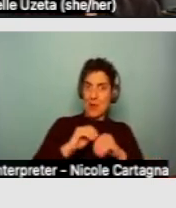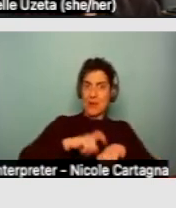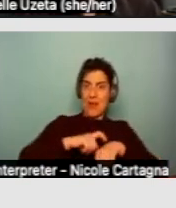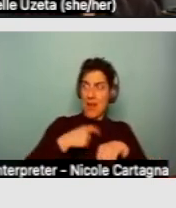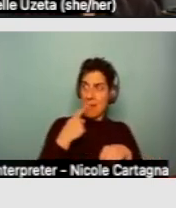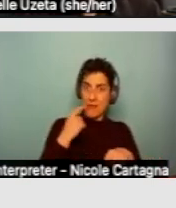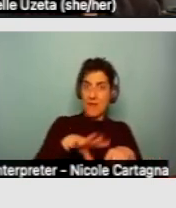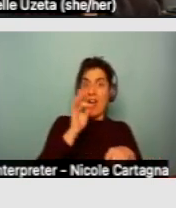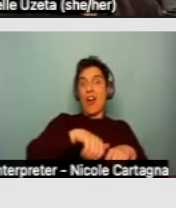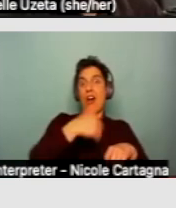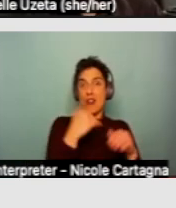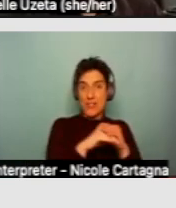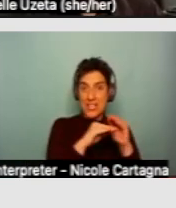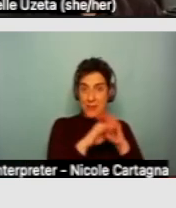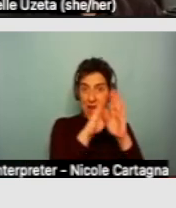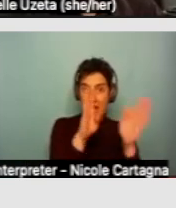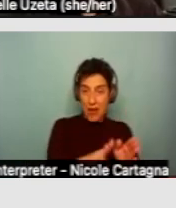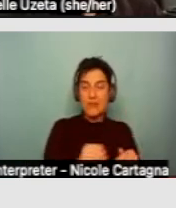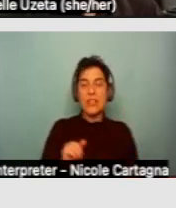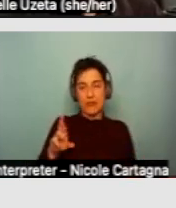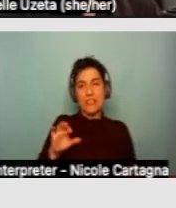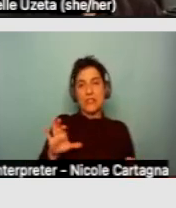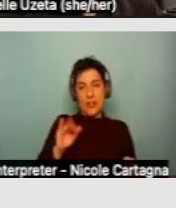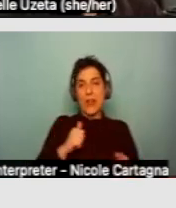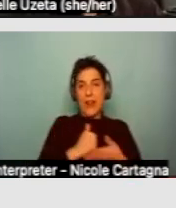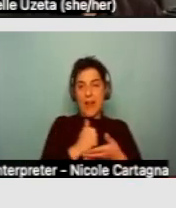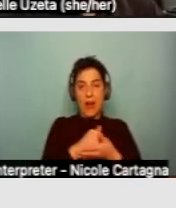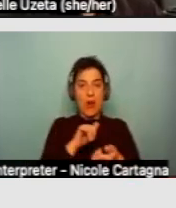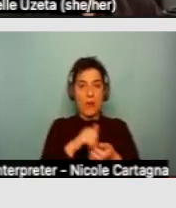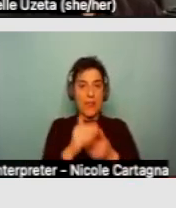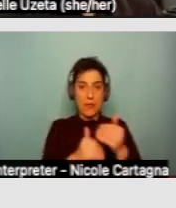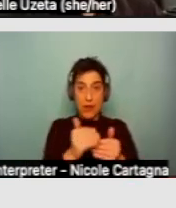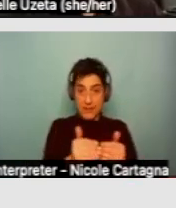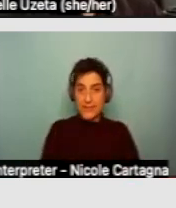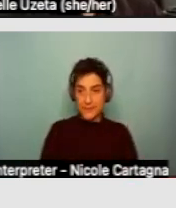and the regional center could assist in helping with that process, and the landlord would